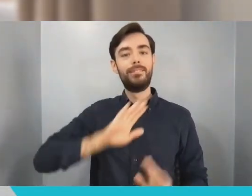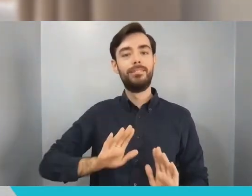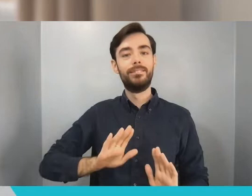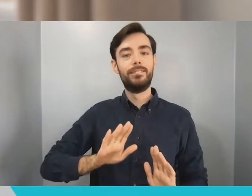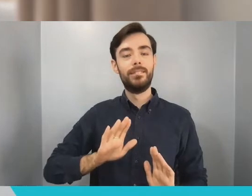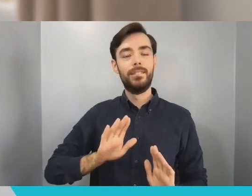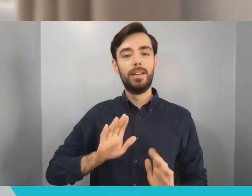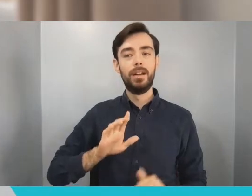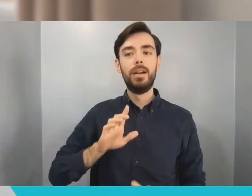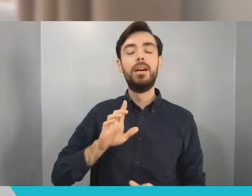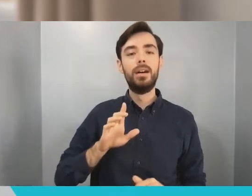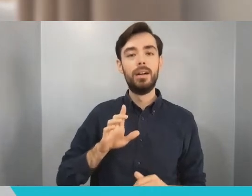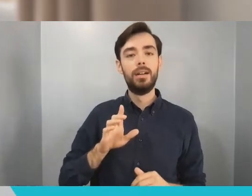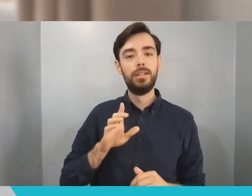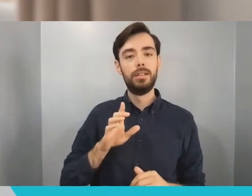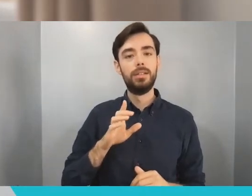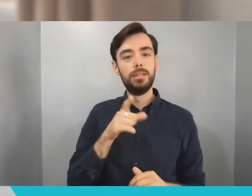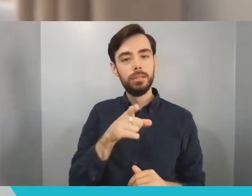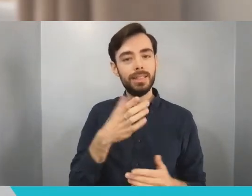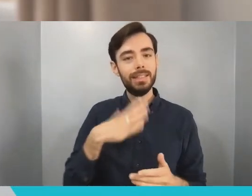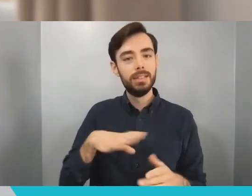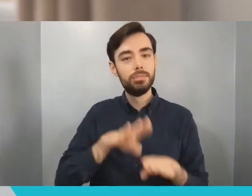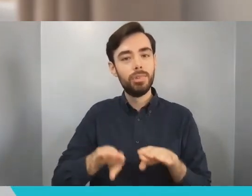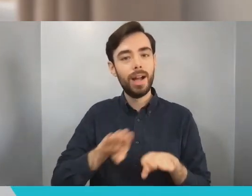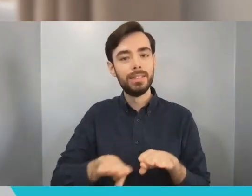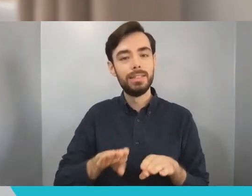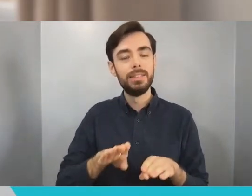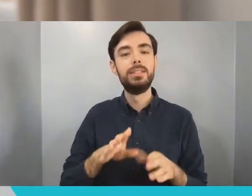through phases of life saying yes to everything and just seeing where it gets you, seeing